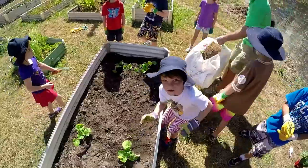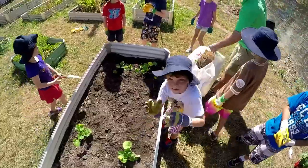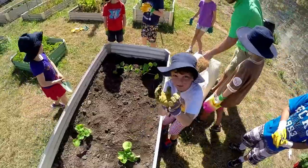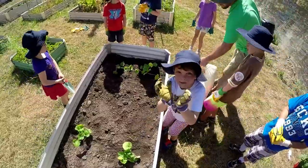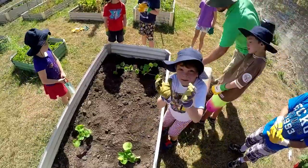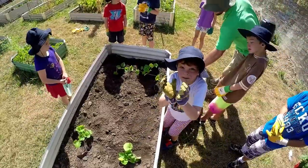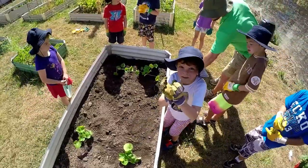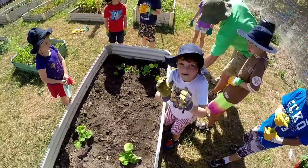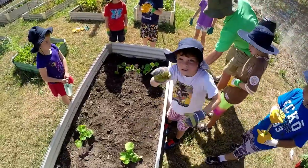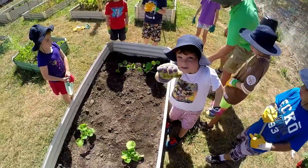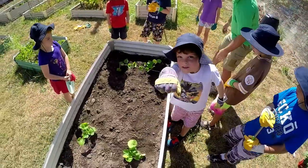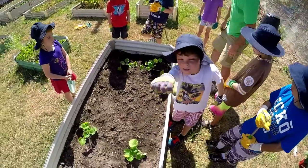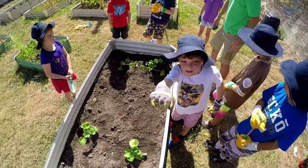Yes, it's a lettuce.